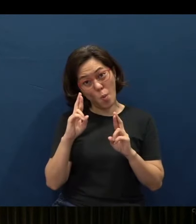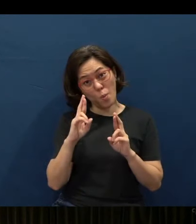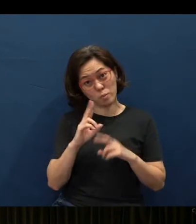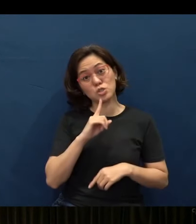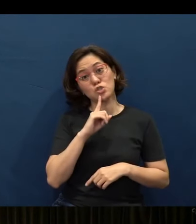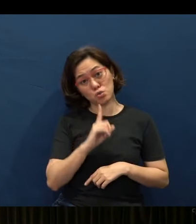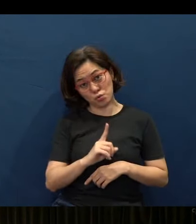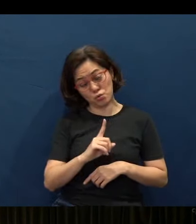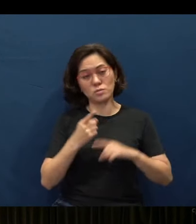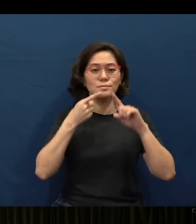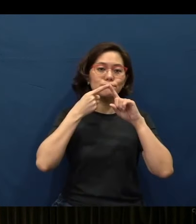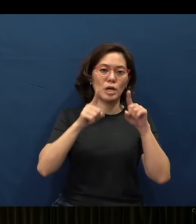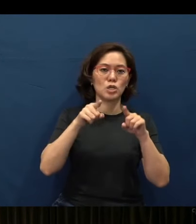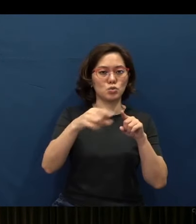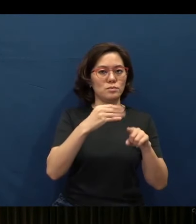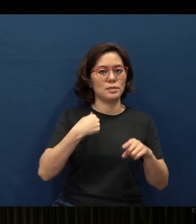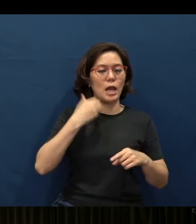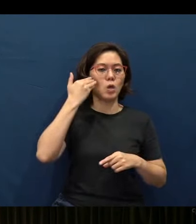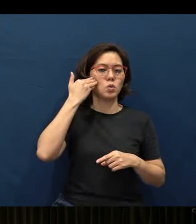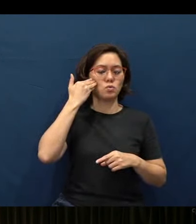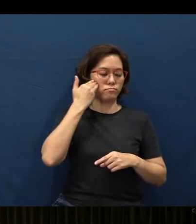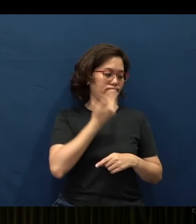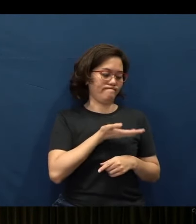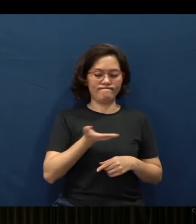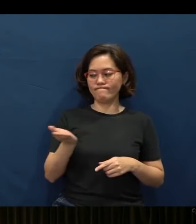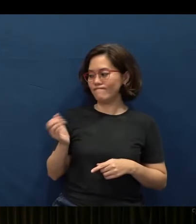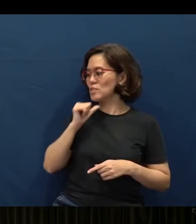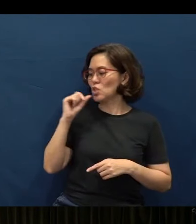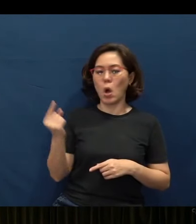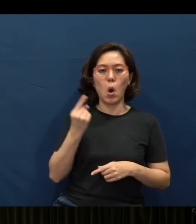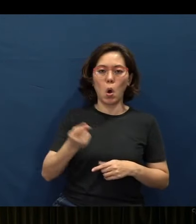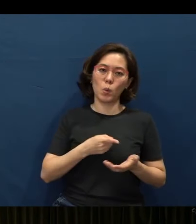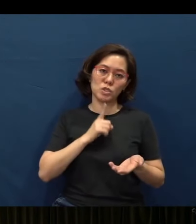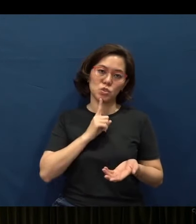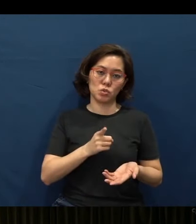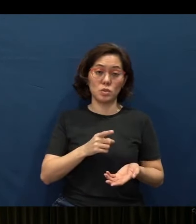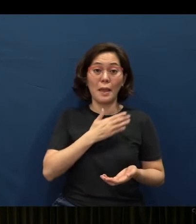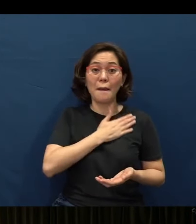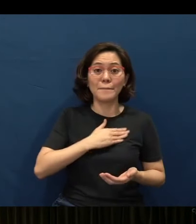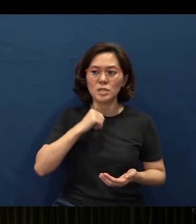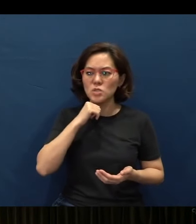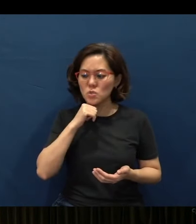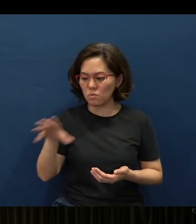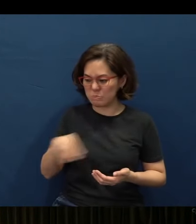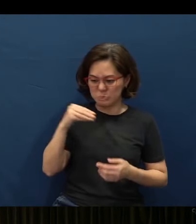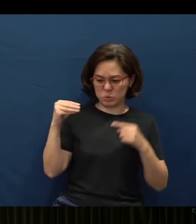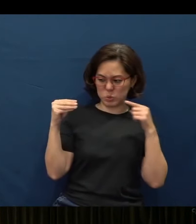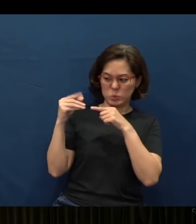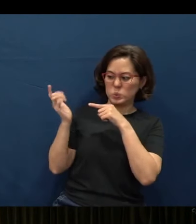but you and I know from life, this is not always true. So please don’t go and grab this and say, “This is a promise from God!